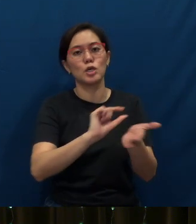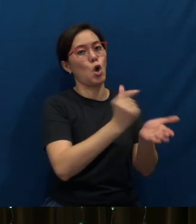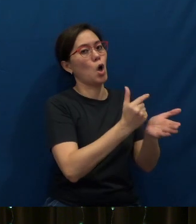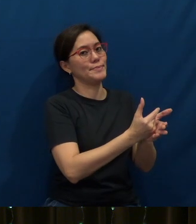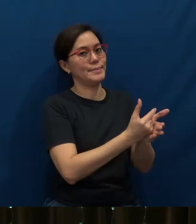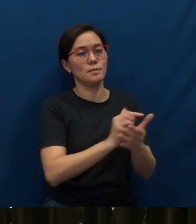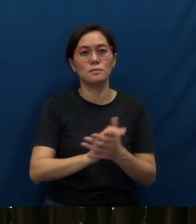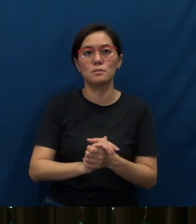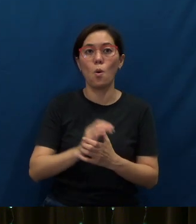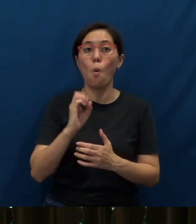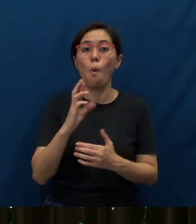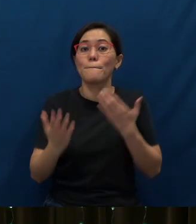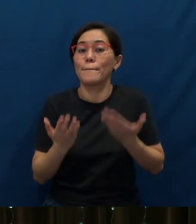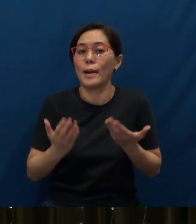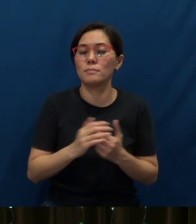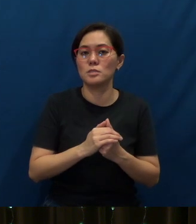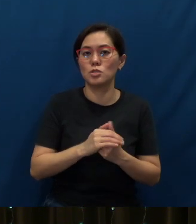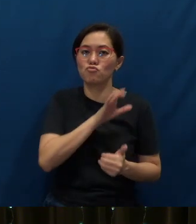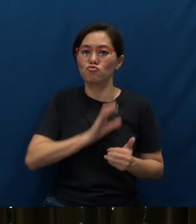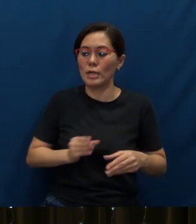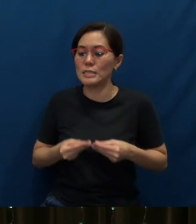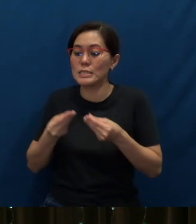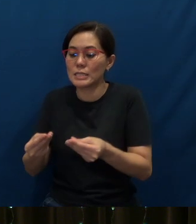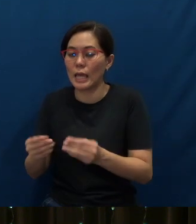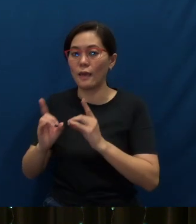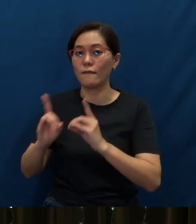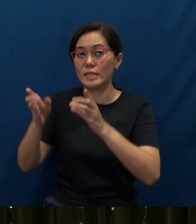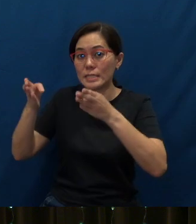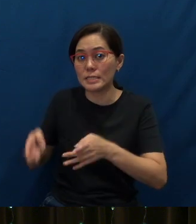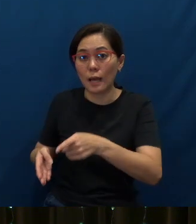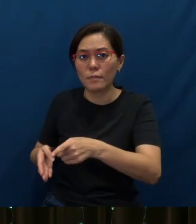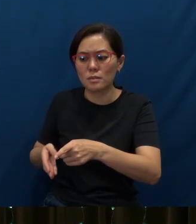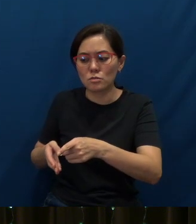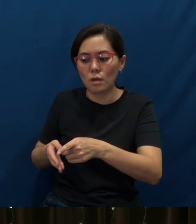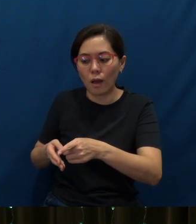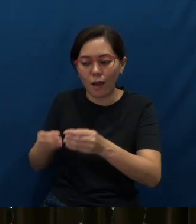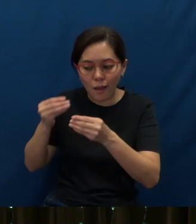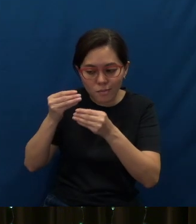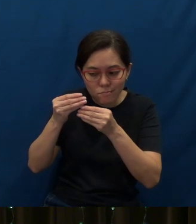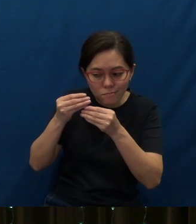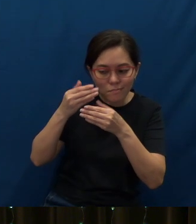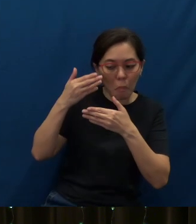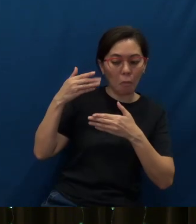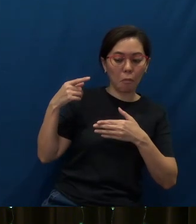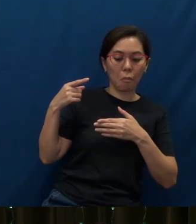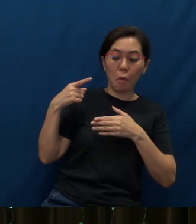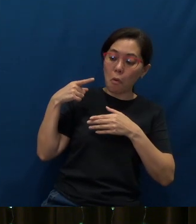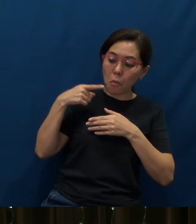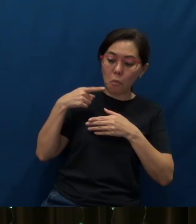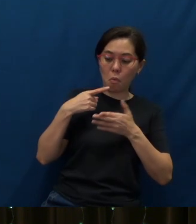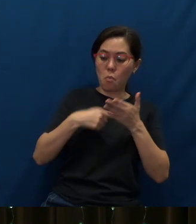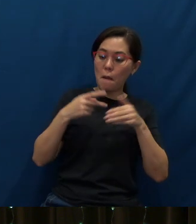Or perhaps, Christ gave the disciples a glimpse into what this post-Resurrection kingdom